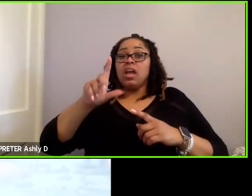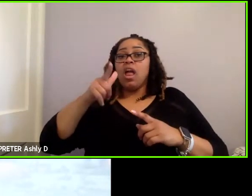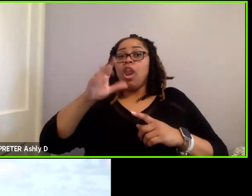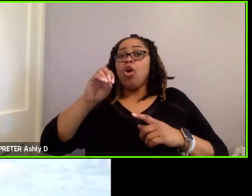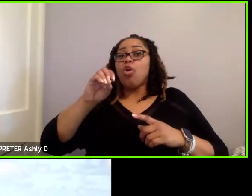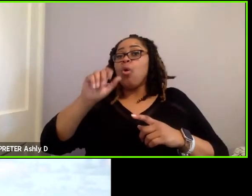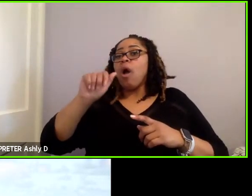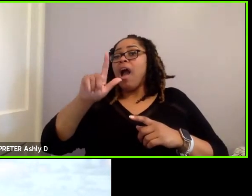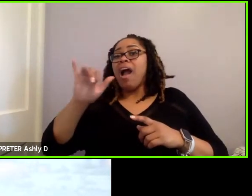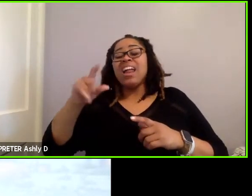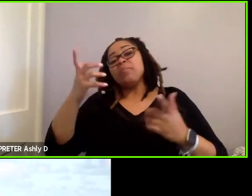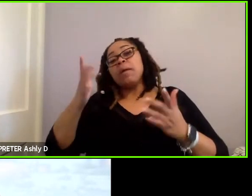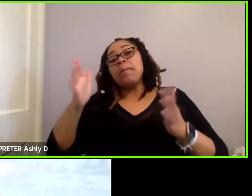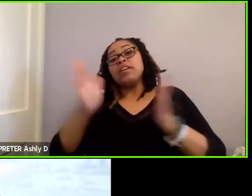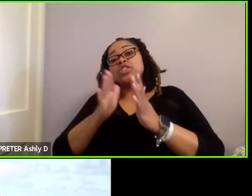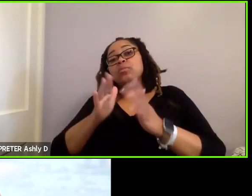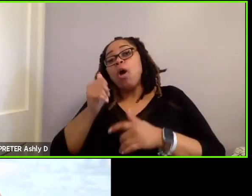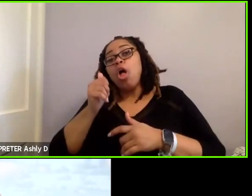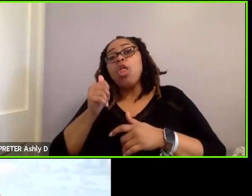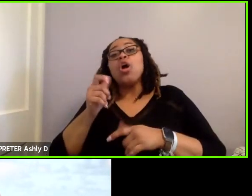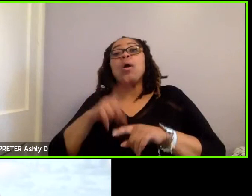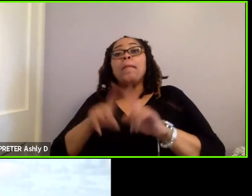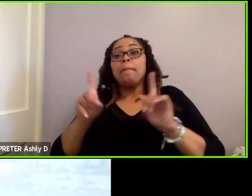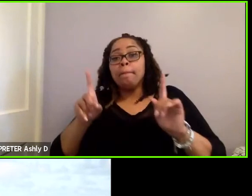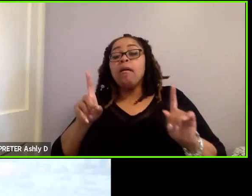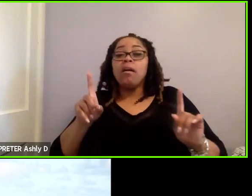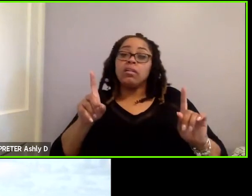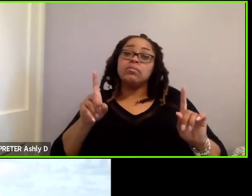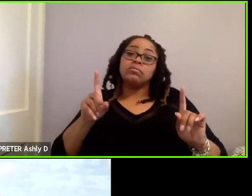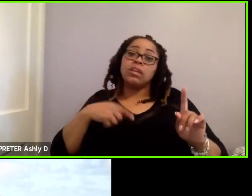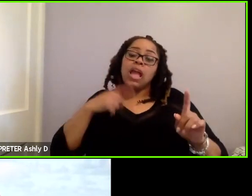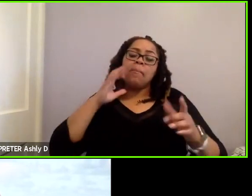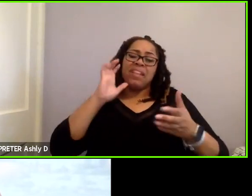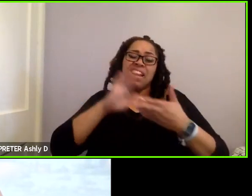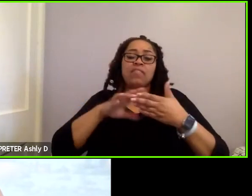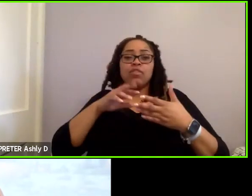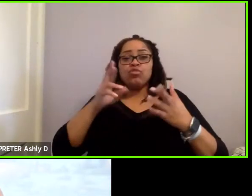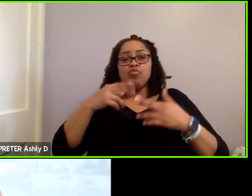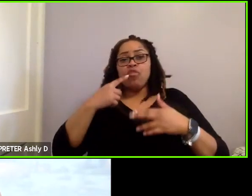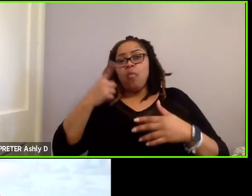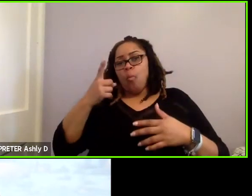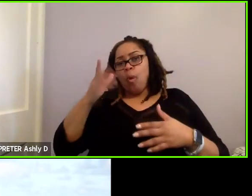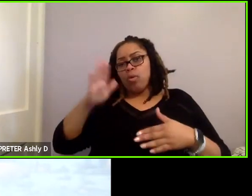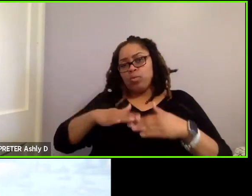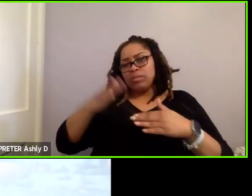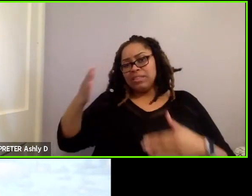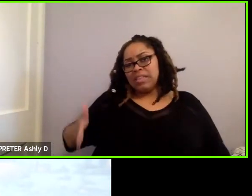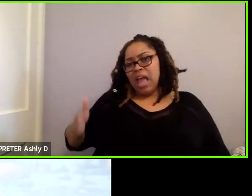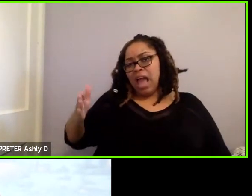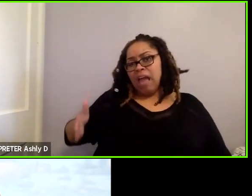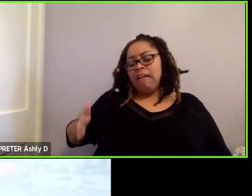a little bit smaller footprint, but I believe there is room for the one on the side in the